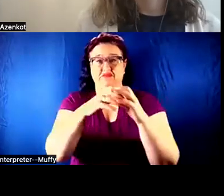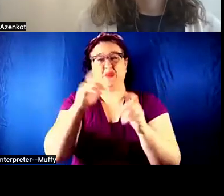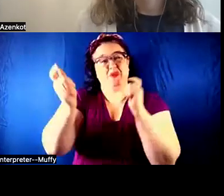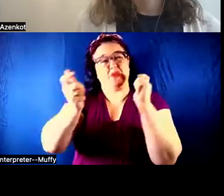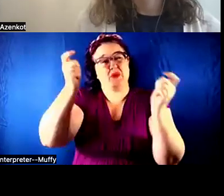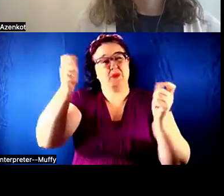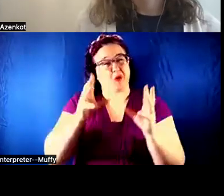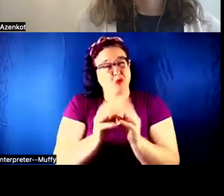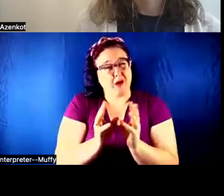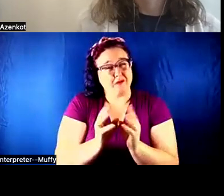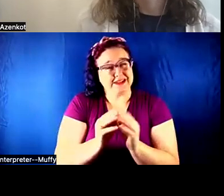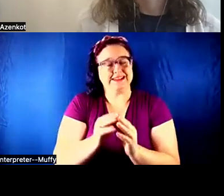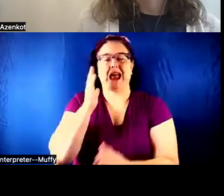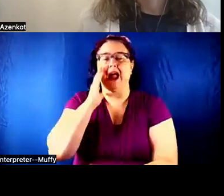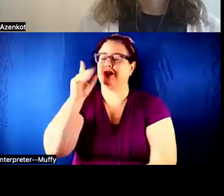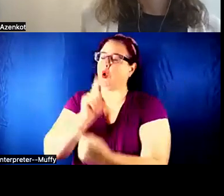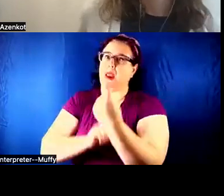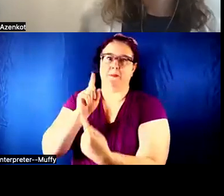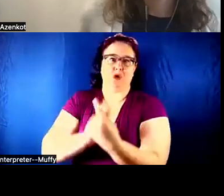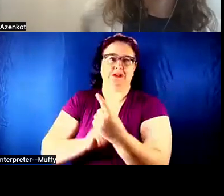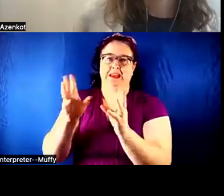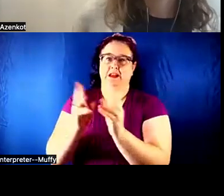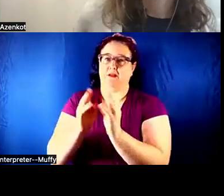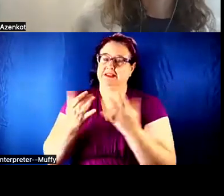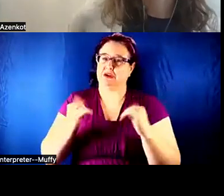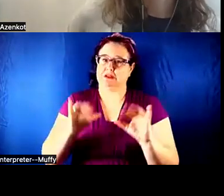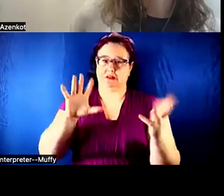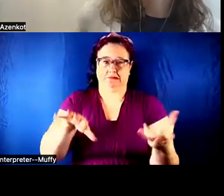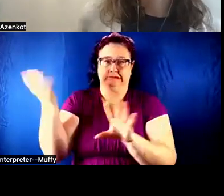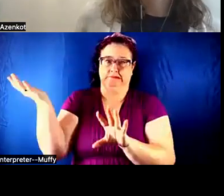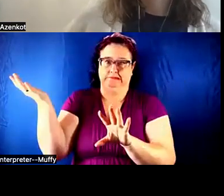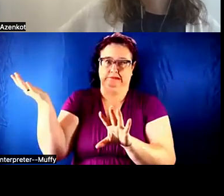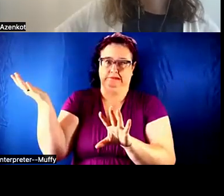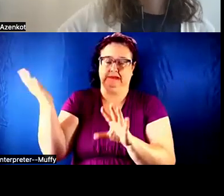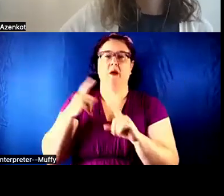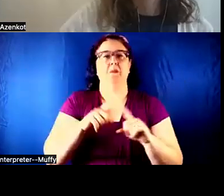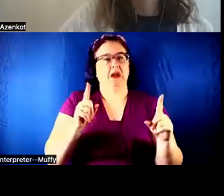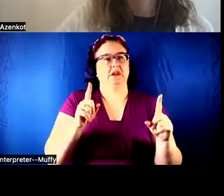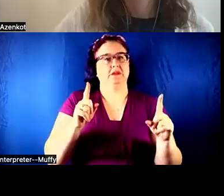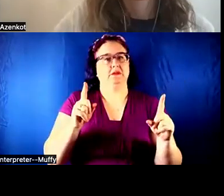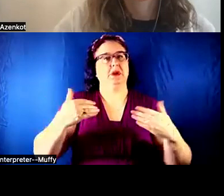those are still up in the air in this type of world, but be able to throw in , "anyone